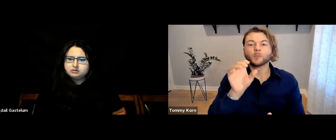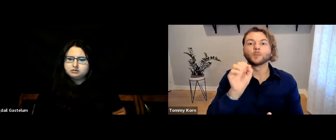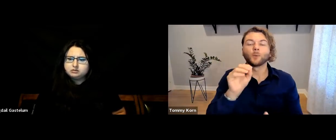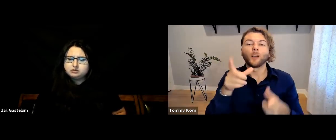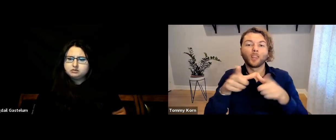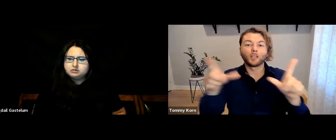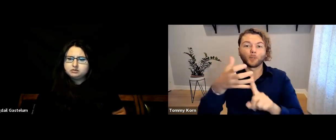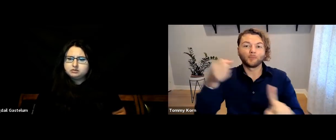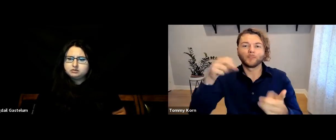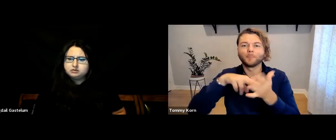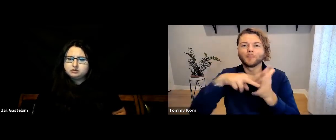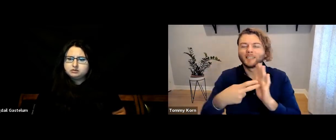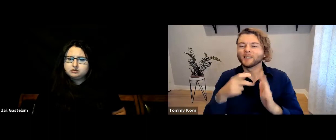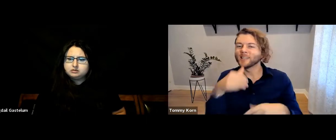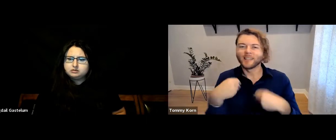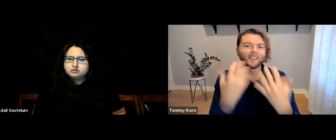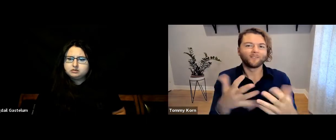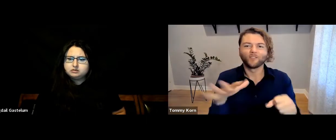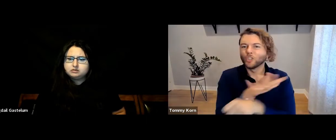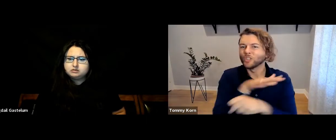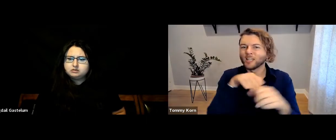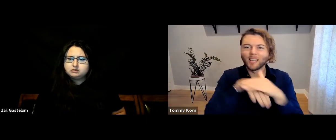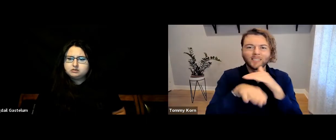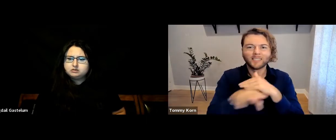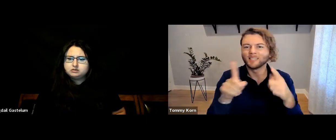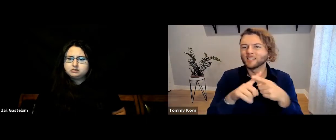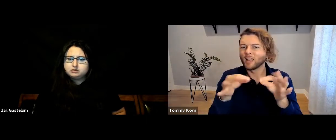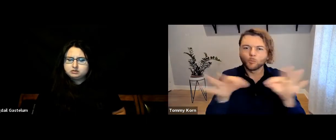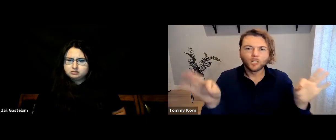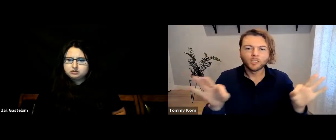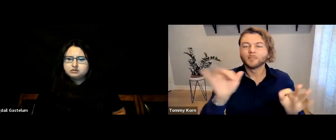So, language deprivation means the baby didn’t have full access to language,